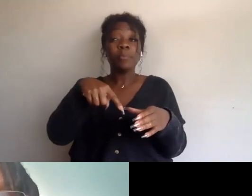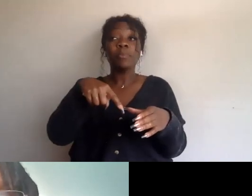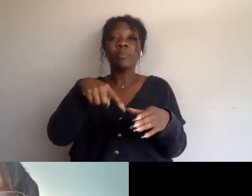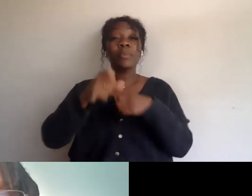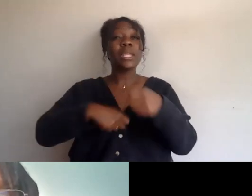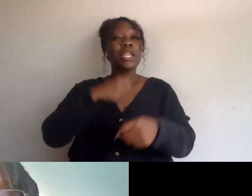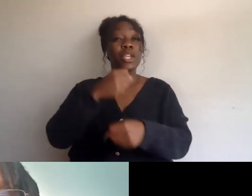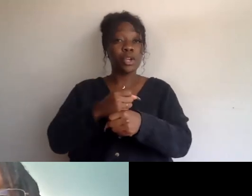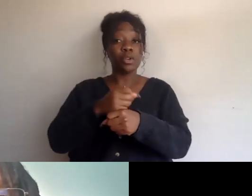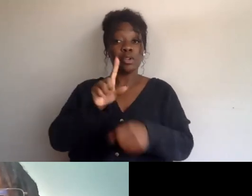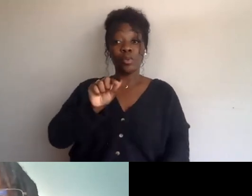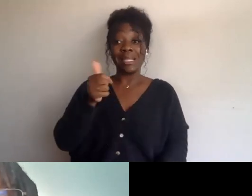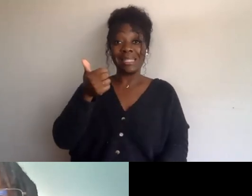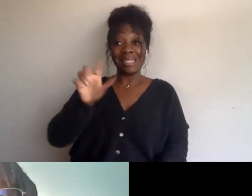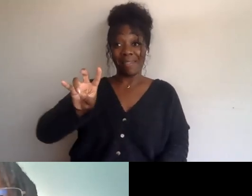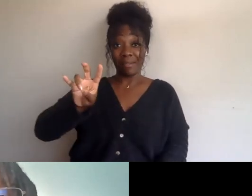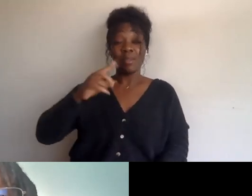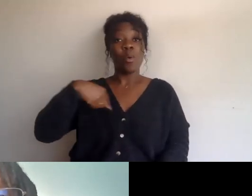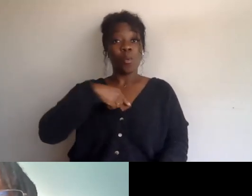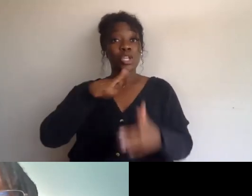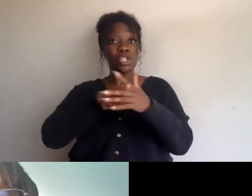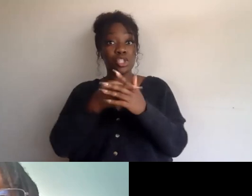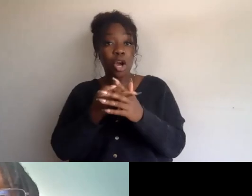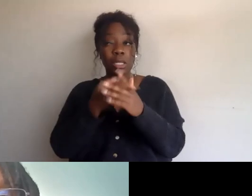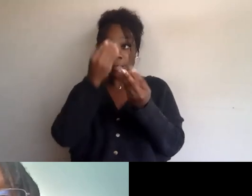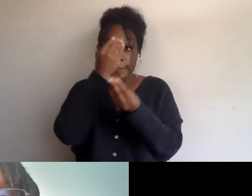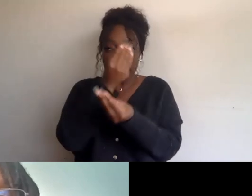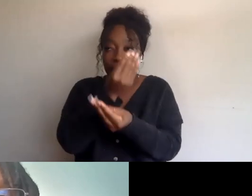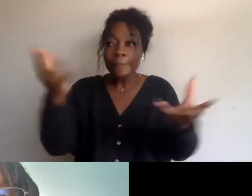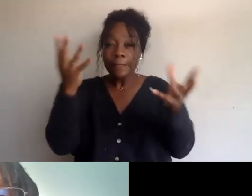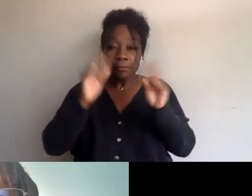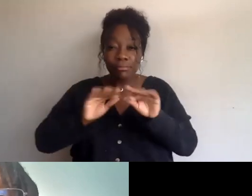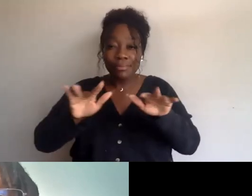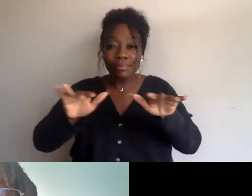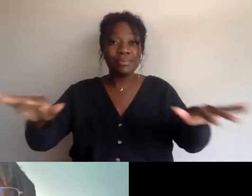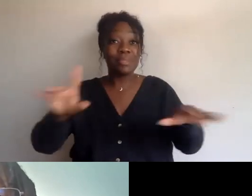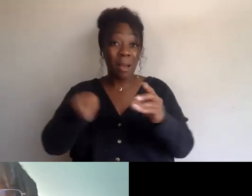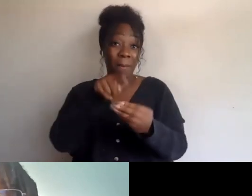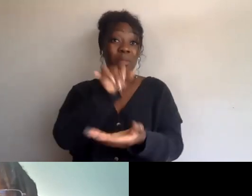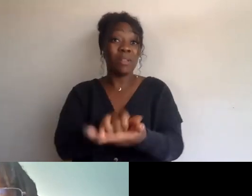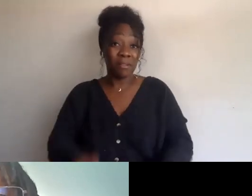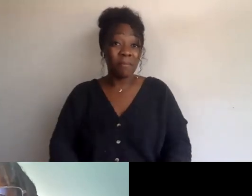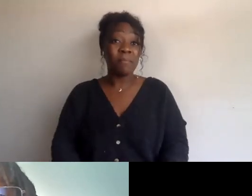to raise awareness around that intersection, given that across the country in every single state,